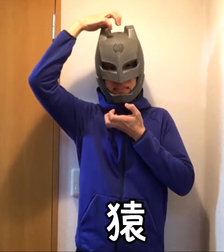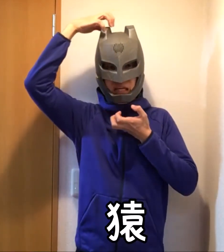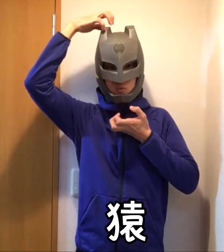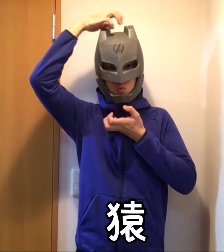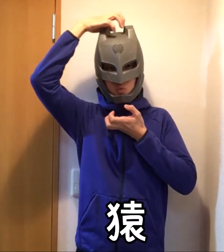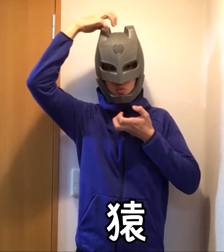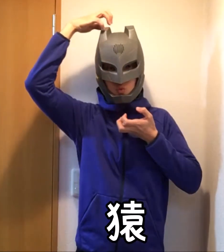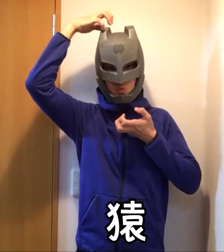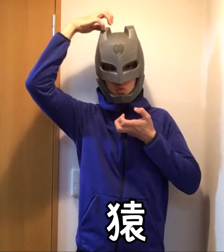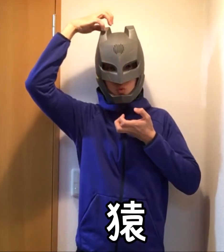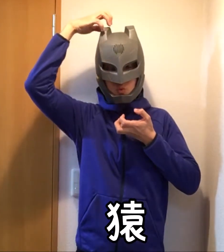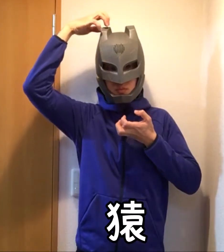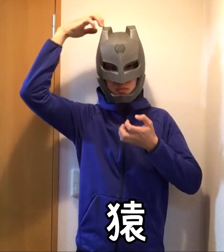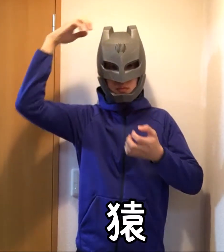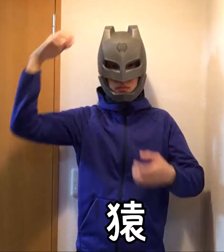Monkey / Ape